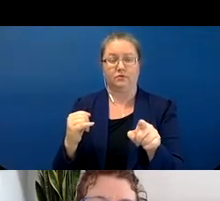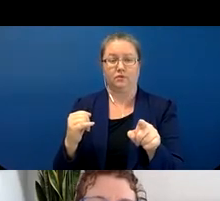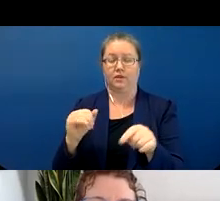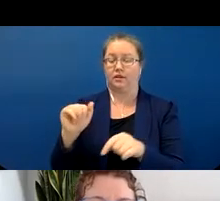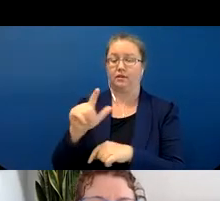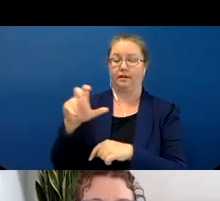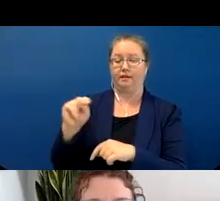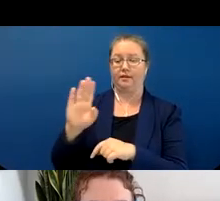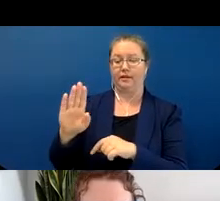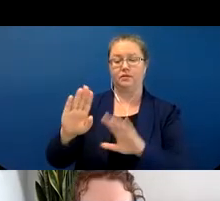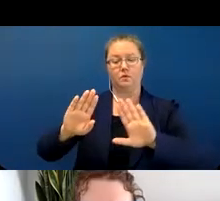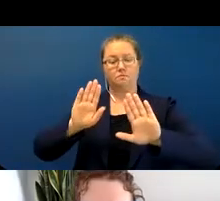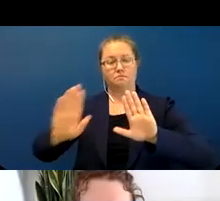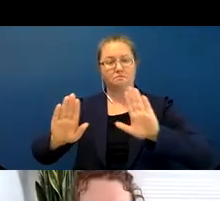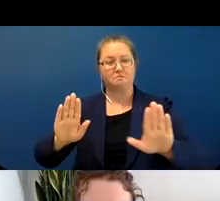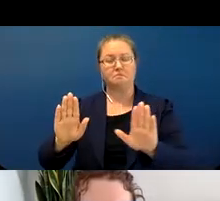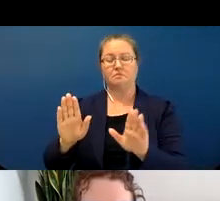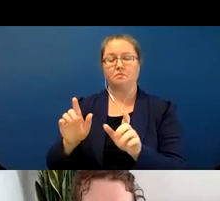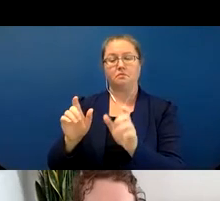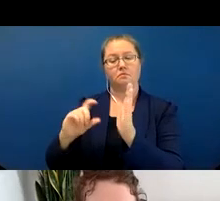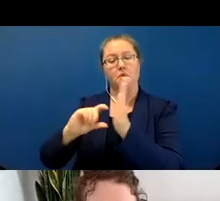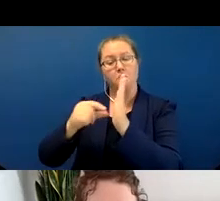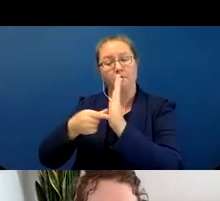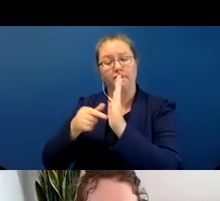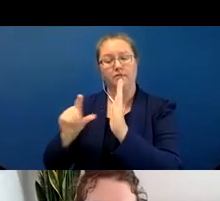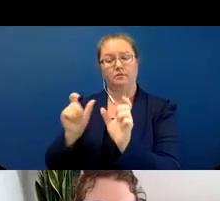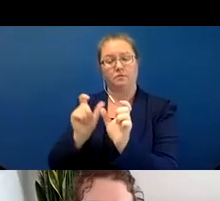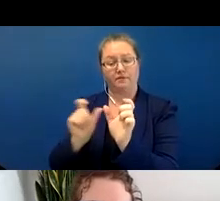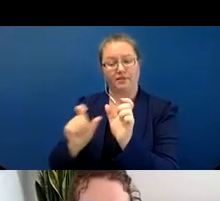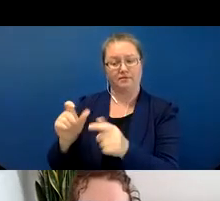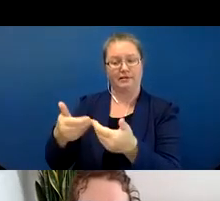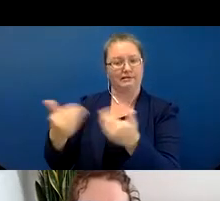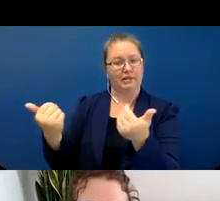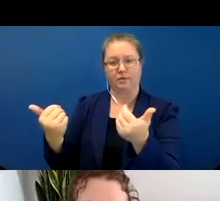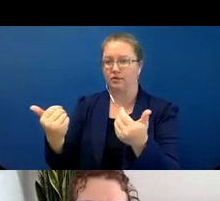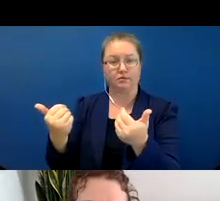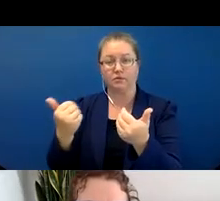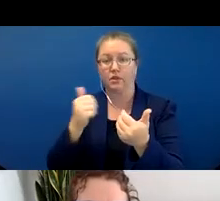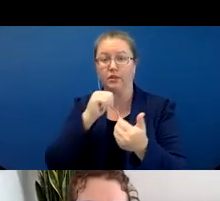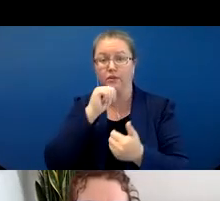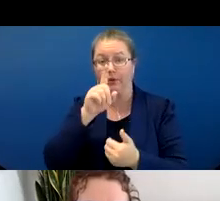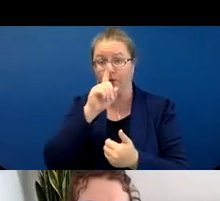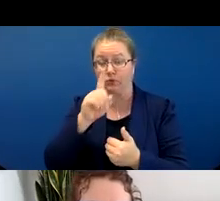separate morphemes for the verb and the classifier, when in fact the classificatory verb is a